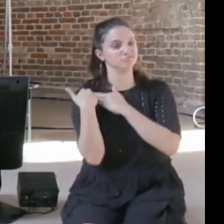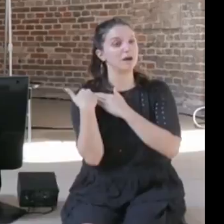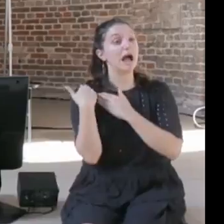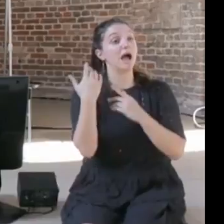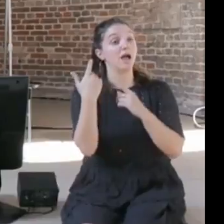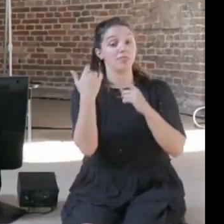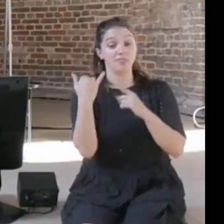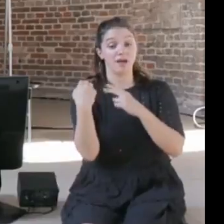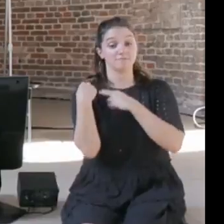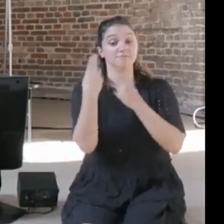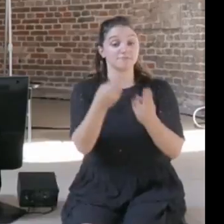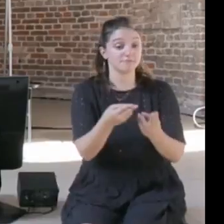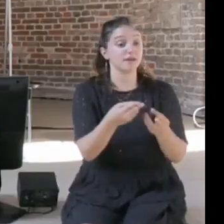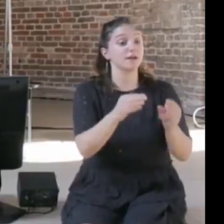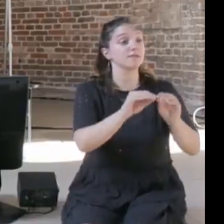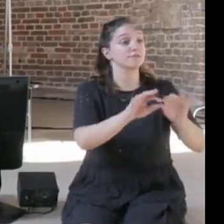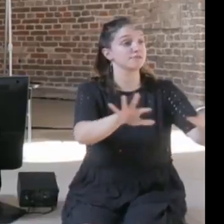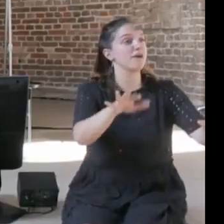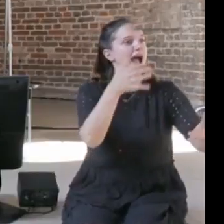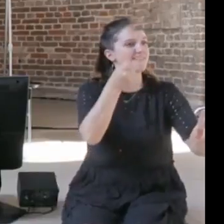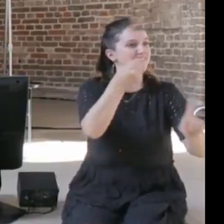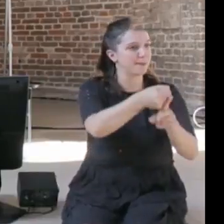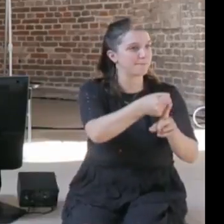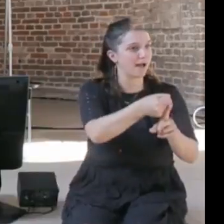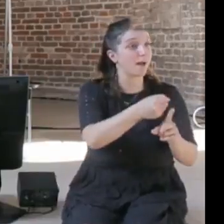of the thing that you make, but you don't know exactly what's gonna happen, so the trick